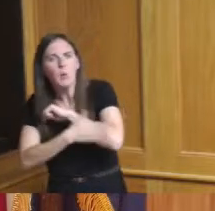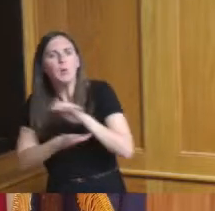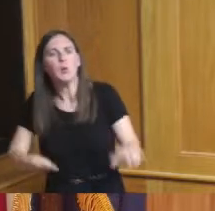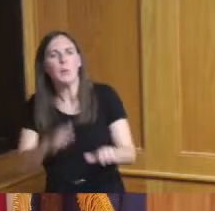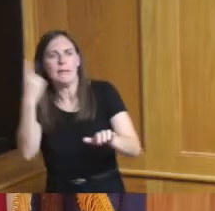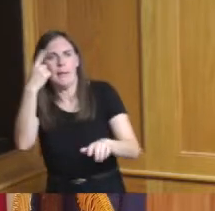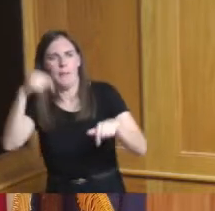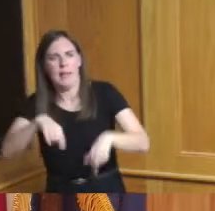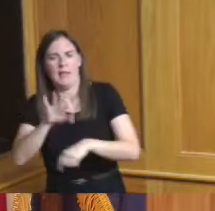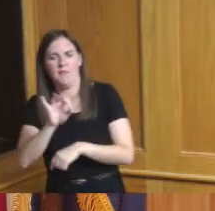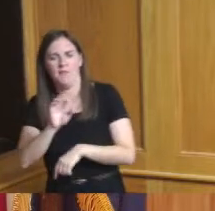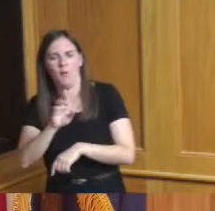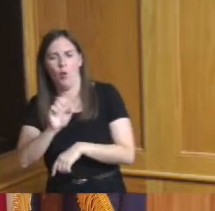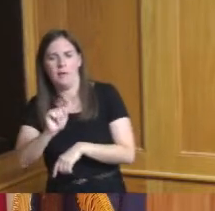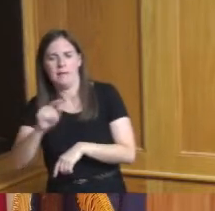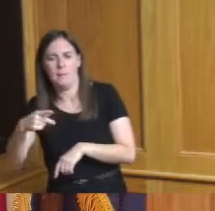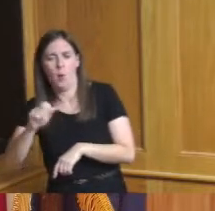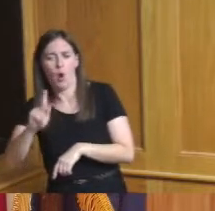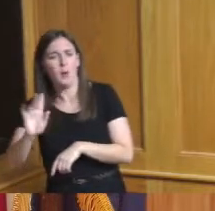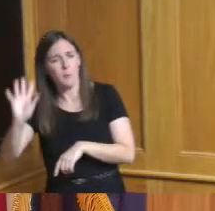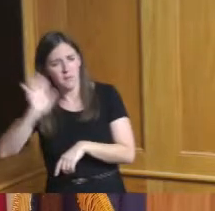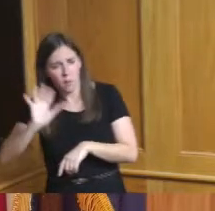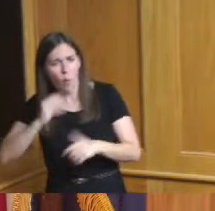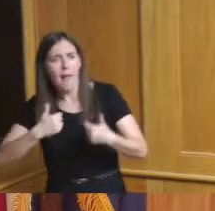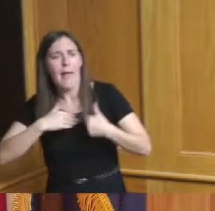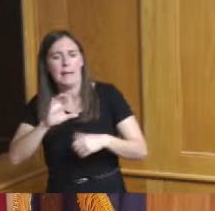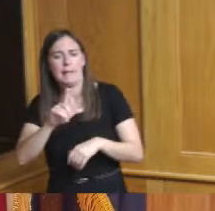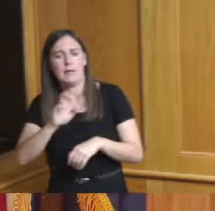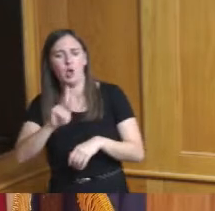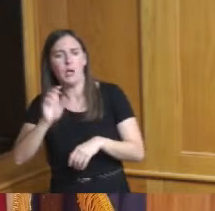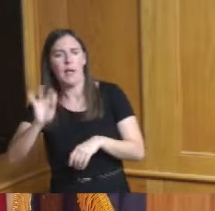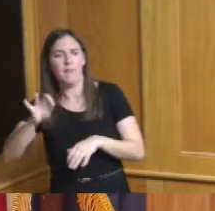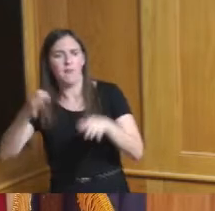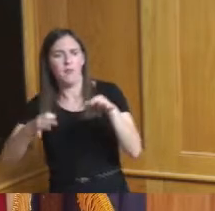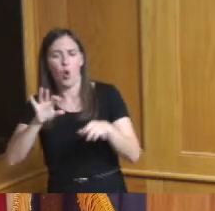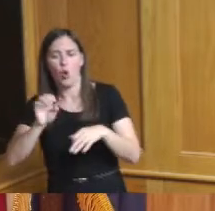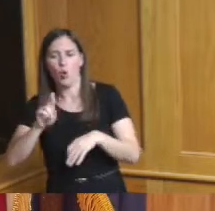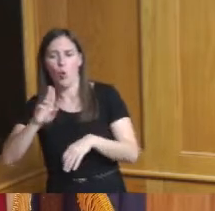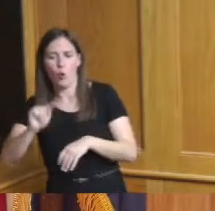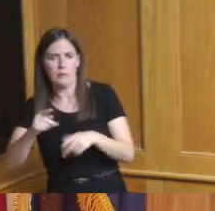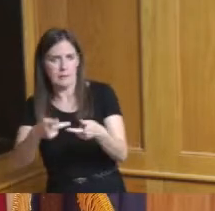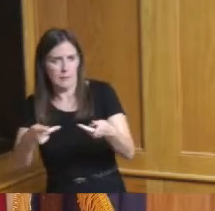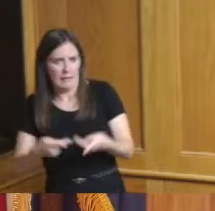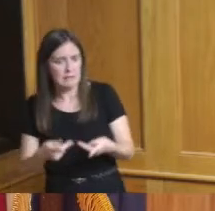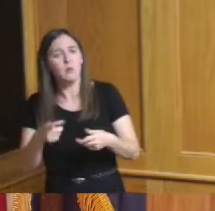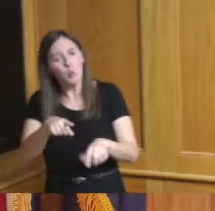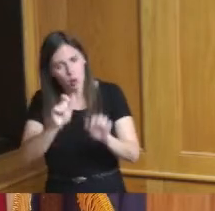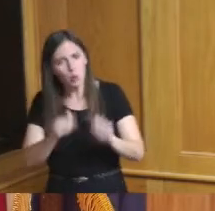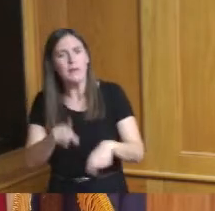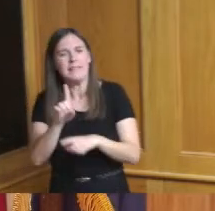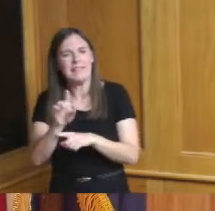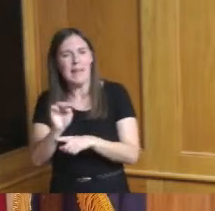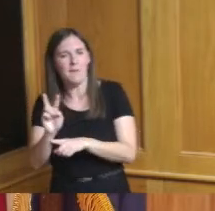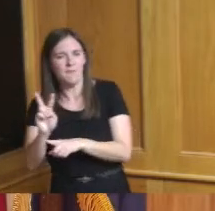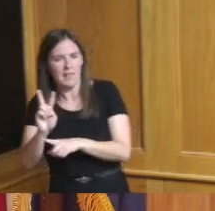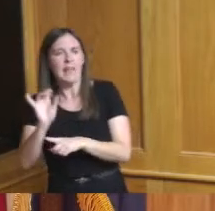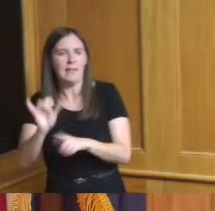they used to have a clerk of courts facility where you get your license and BMV and that left and he